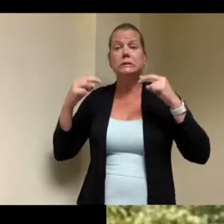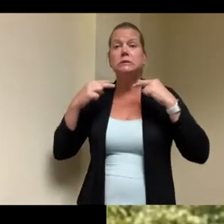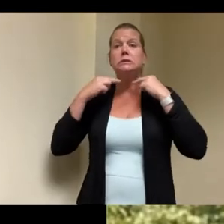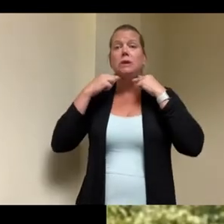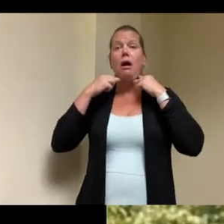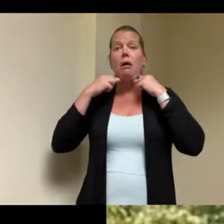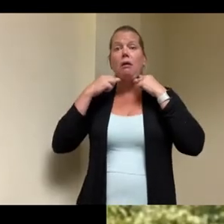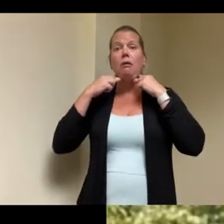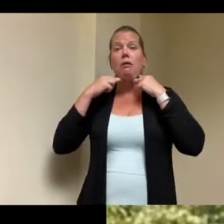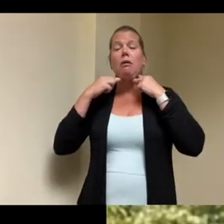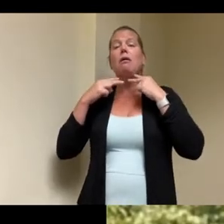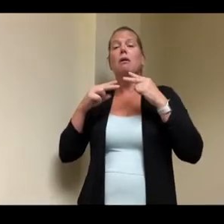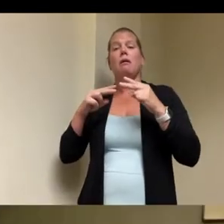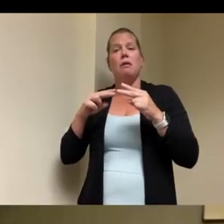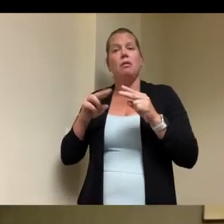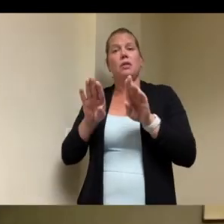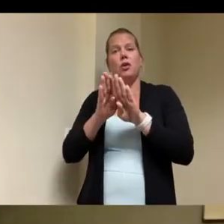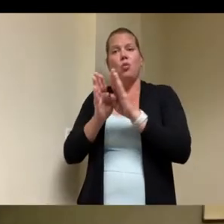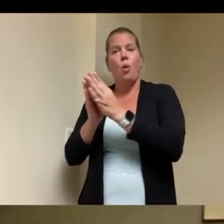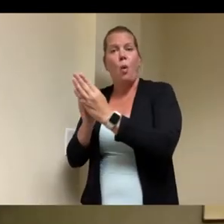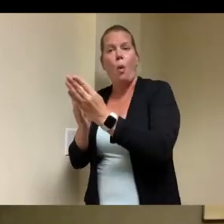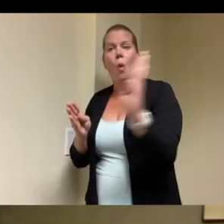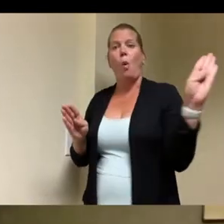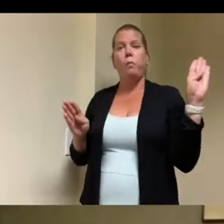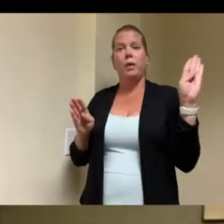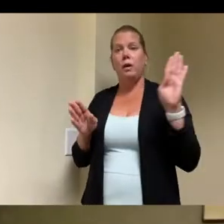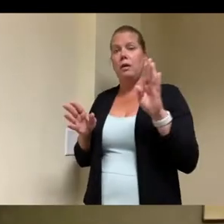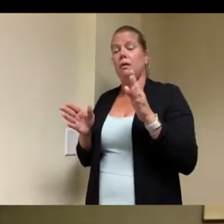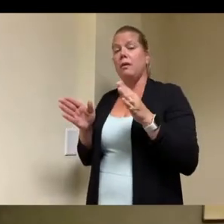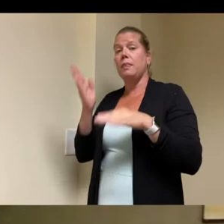out of the room okay so you have your regular front door rear door